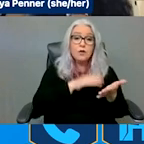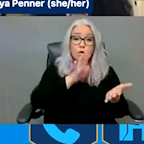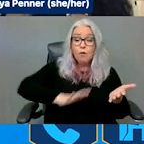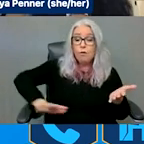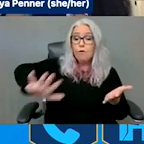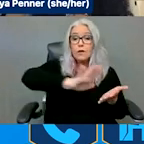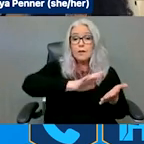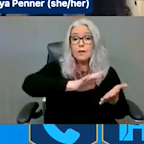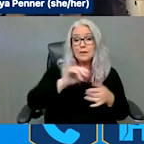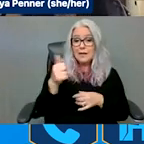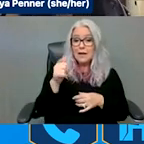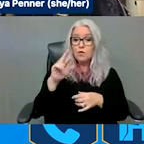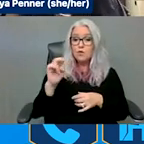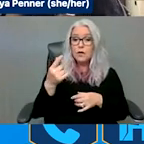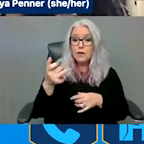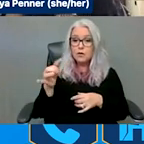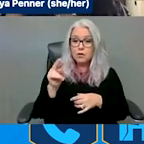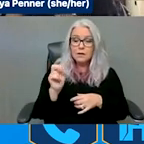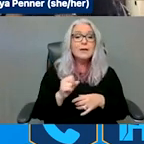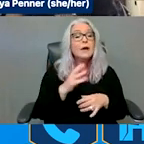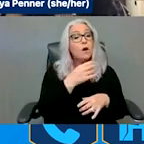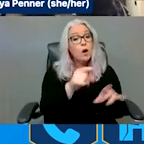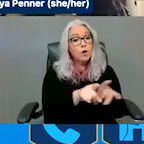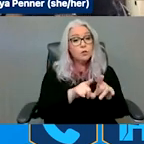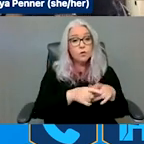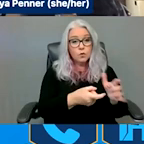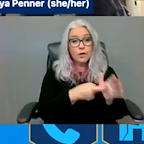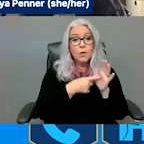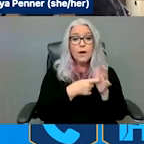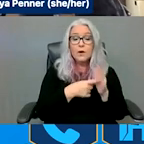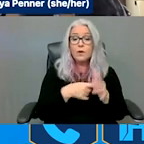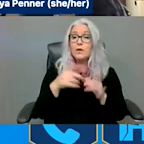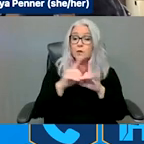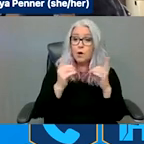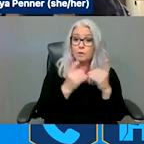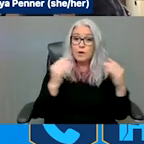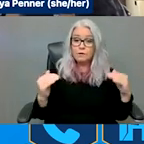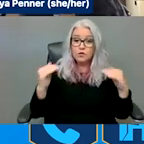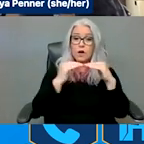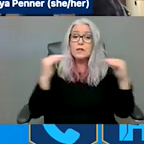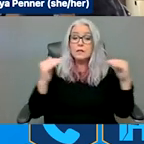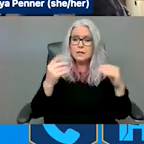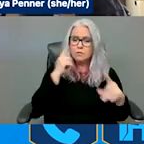Department of Justice to examine how the civil rights of people with disabilities and older adults are or are